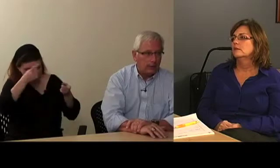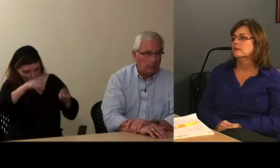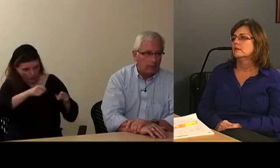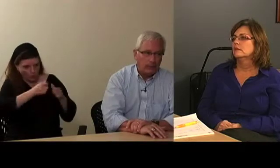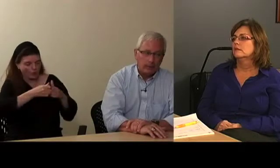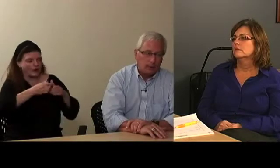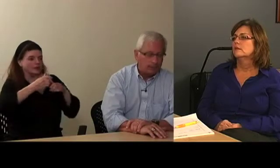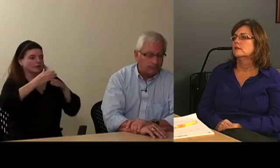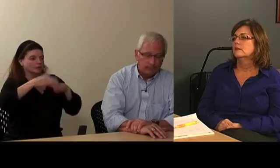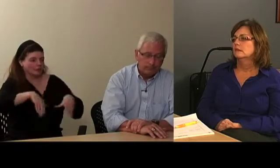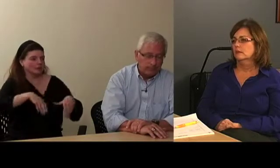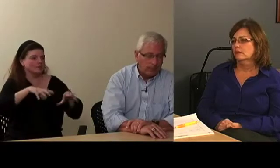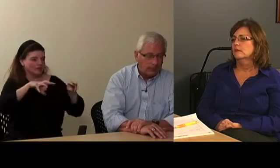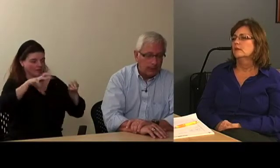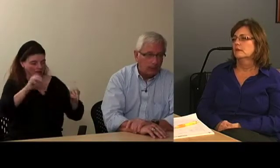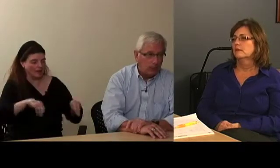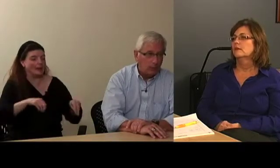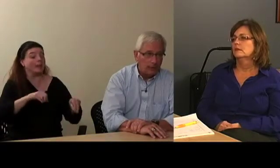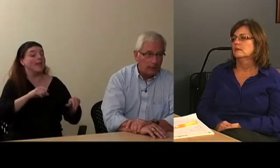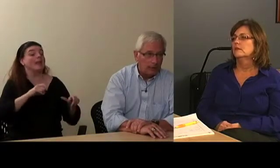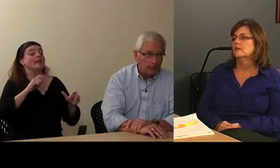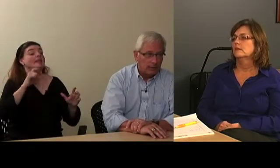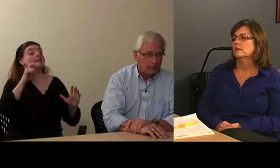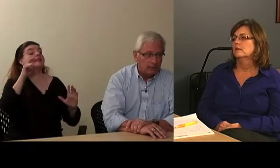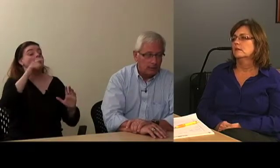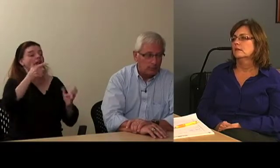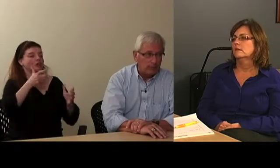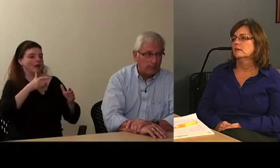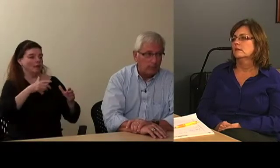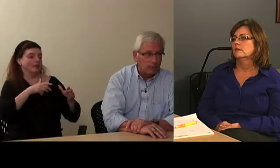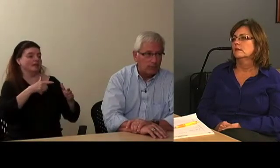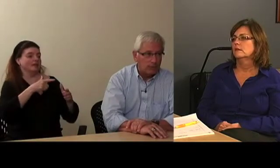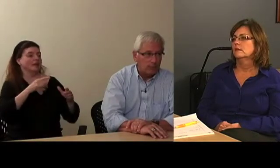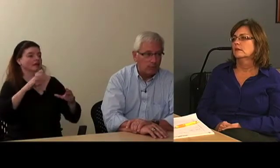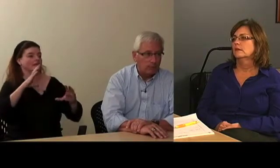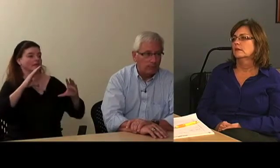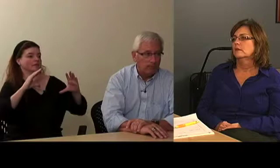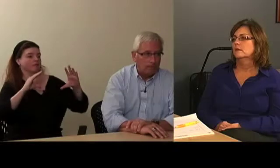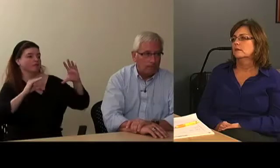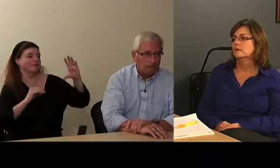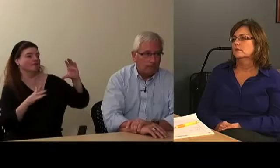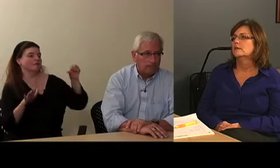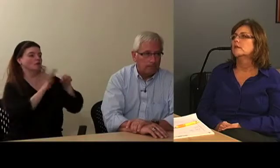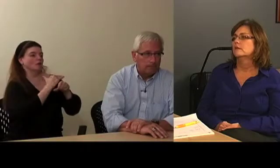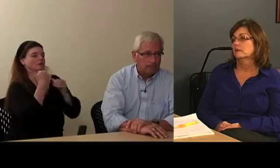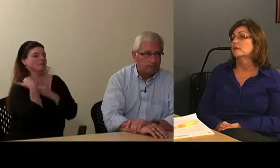and then maybe we can, down the road, get them to assume the full responsibility.